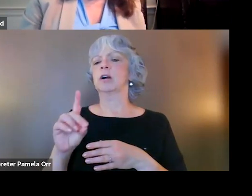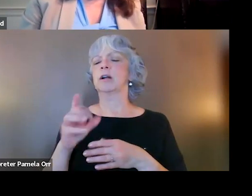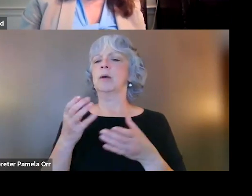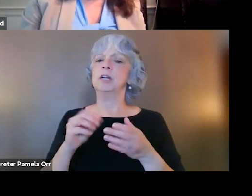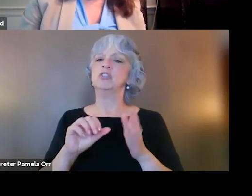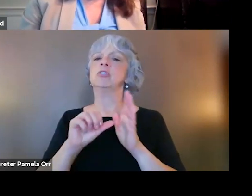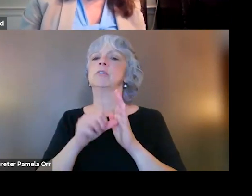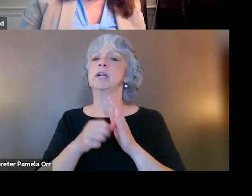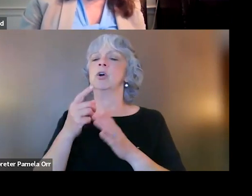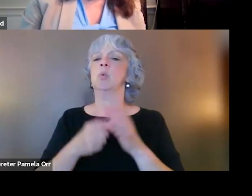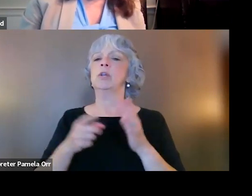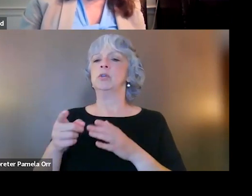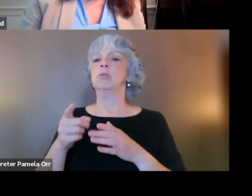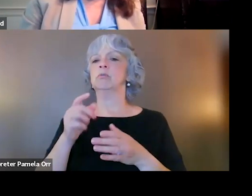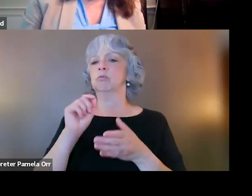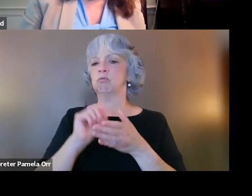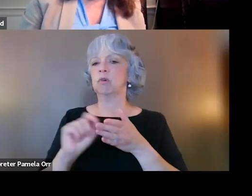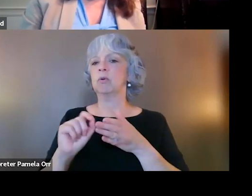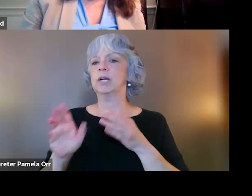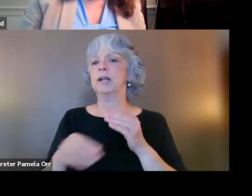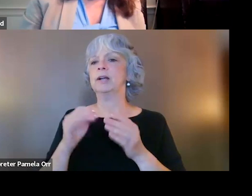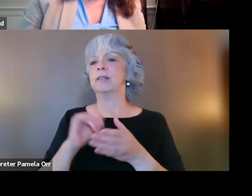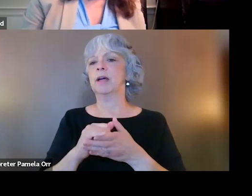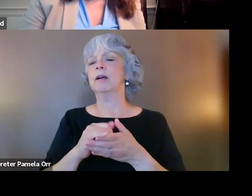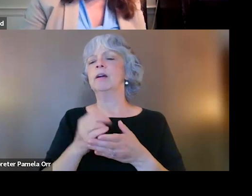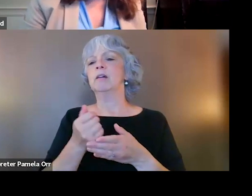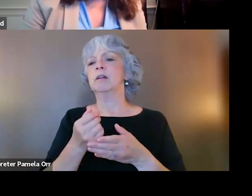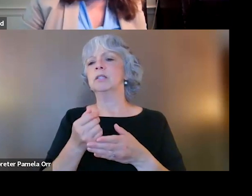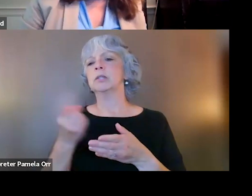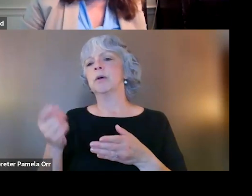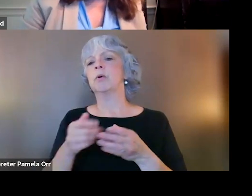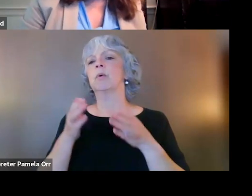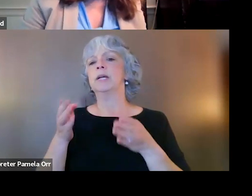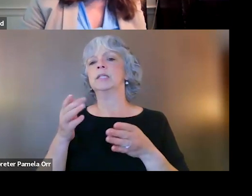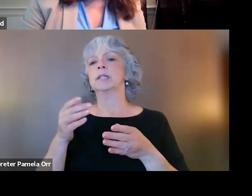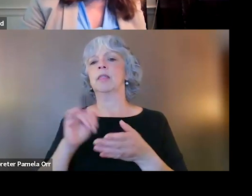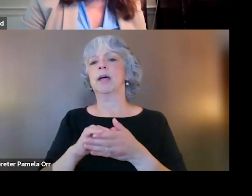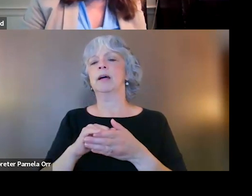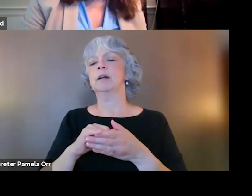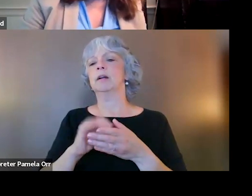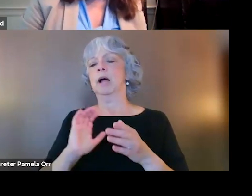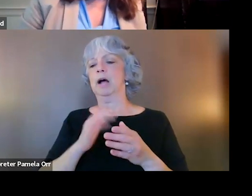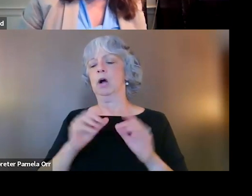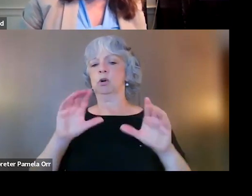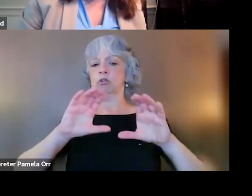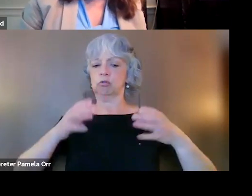what you wrote and add to that. Any other takeaways that you think the audience should remember in terms of these modalities